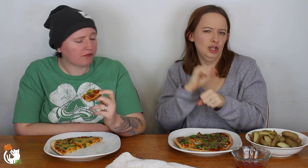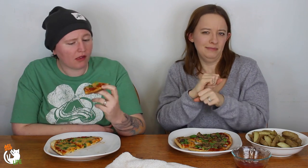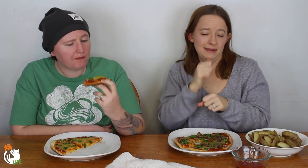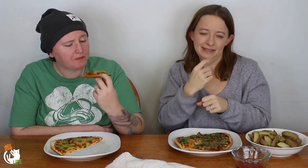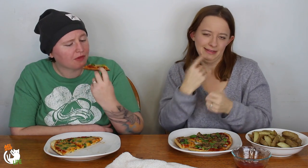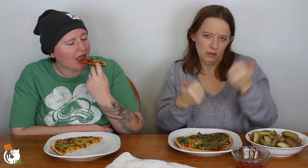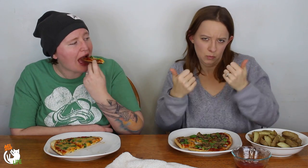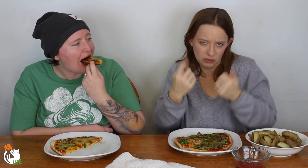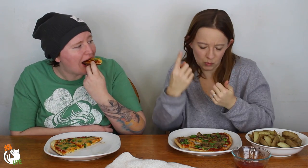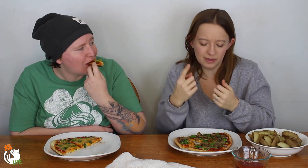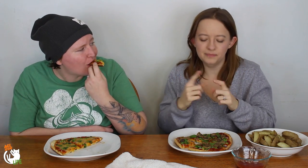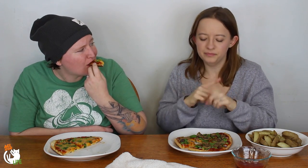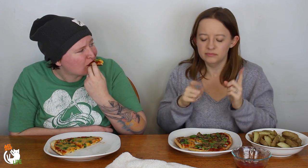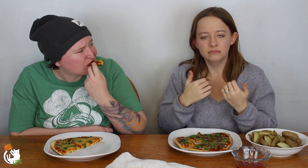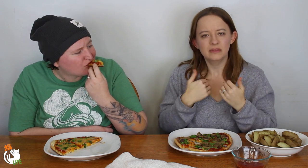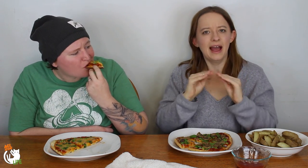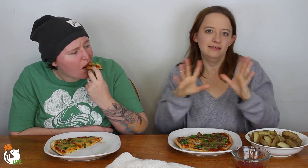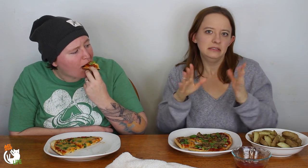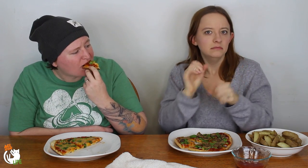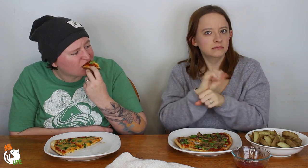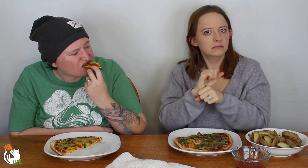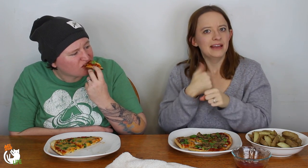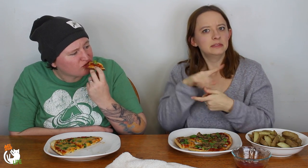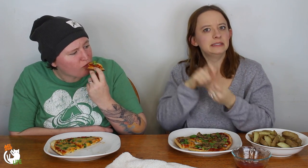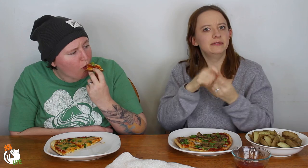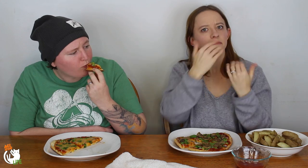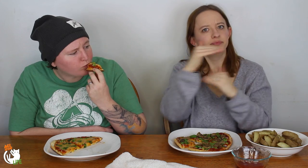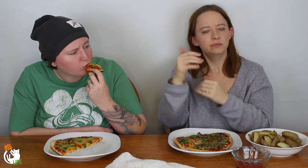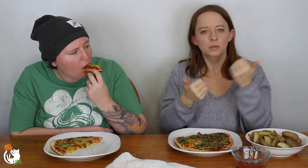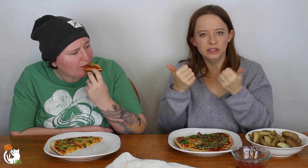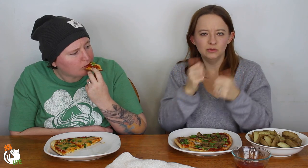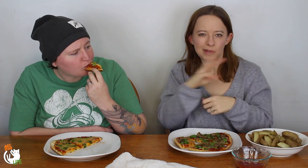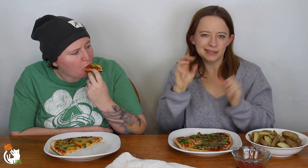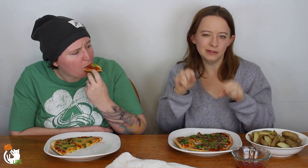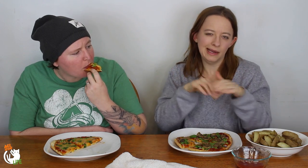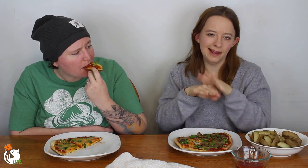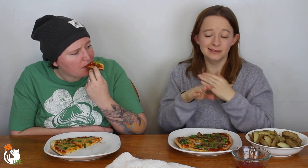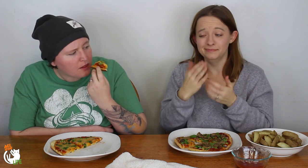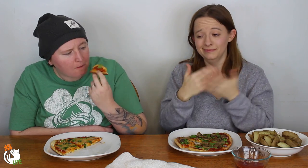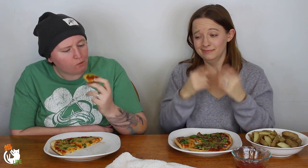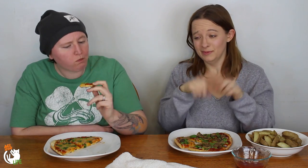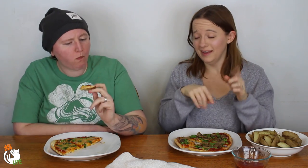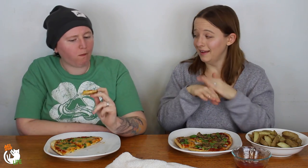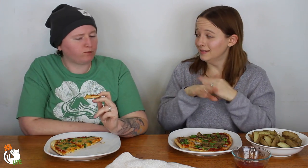one of the jobs that I had. I'm not gonna say which one, but obviously they have specific restrictions of what websites you can go to at work.